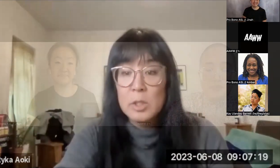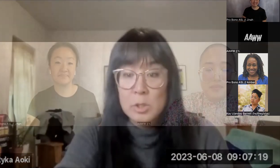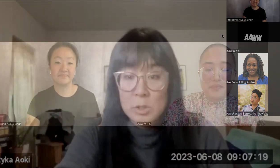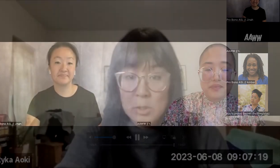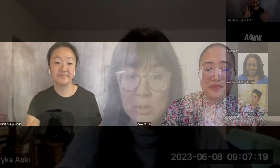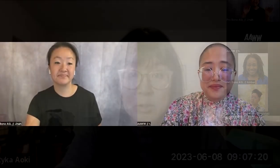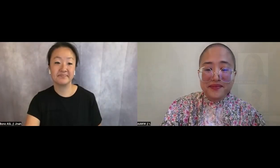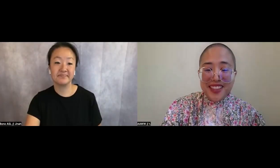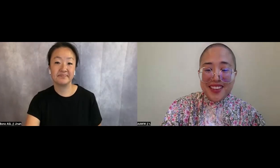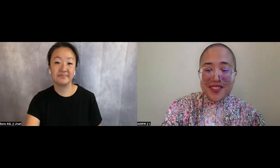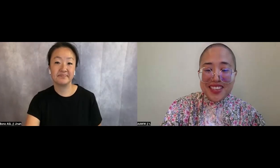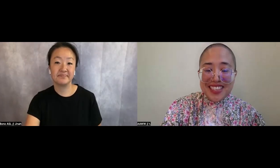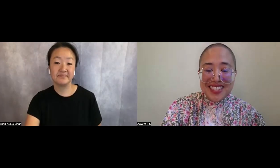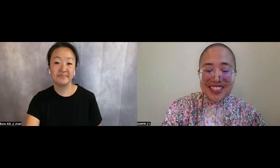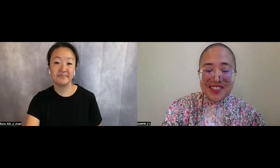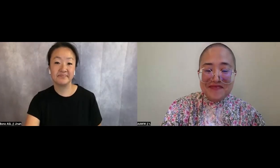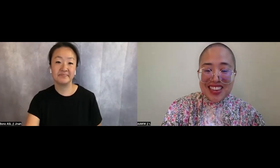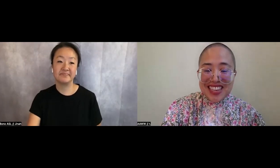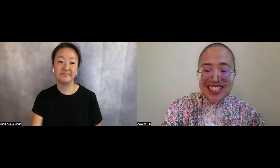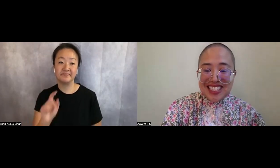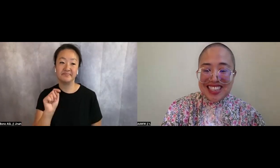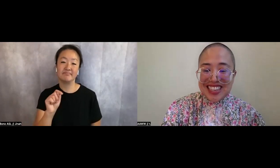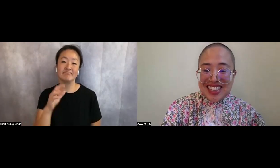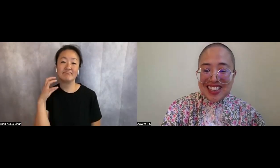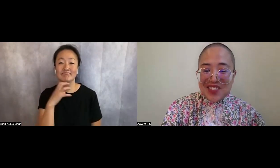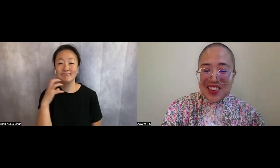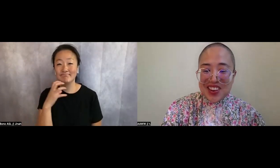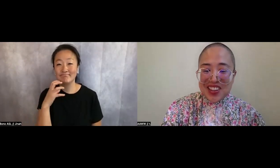That was amazing,